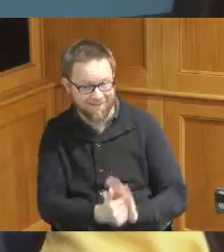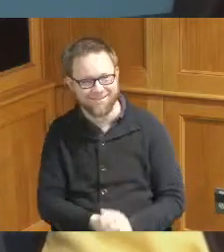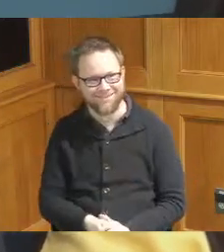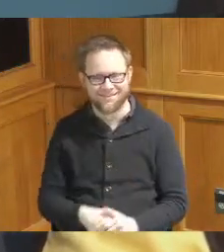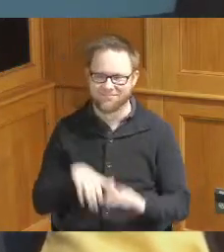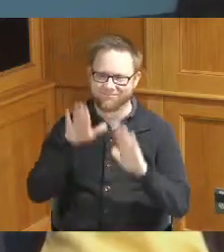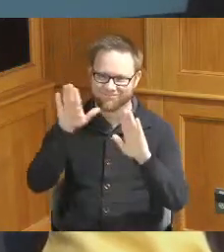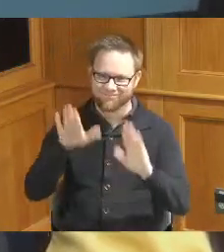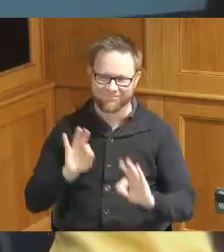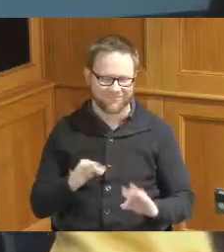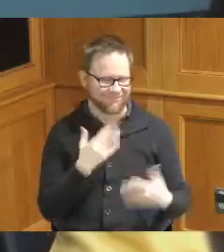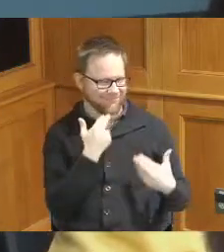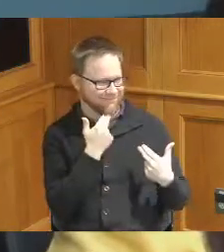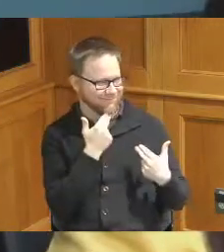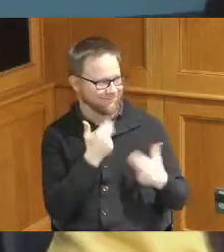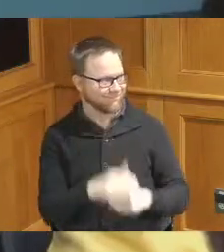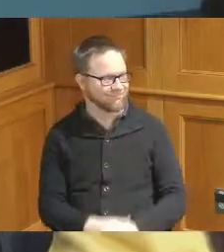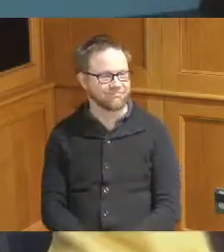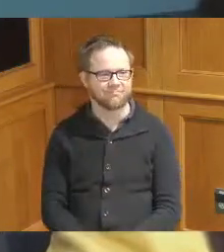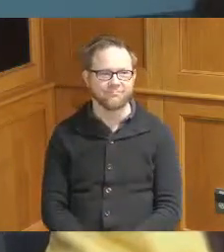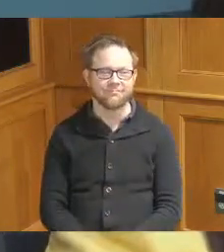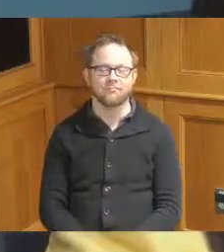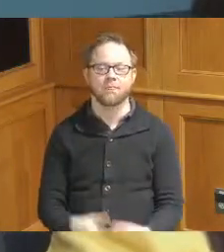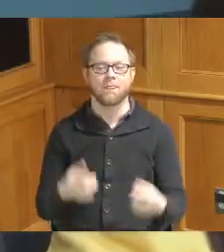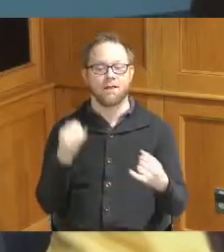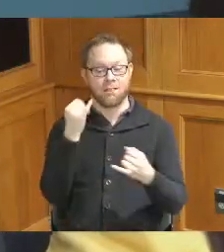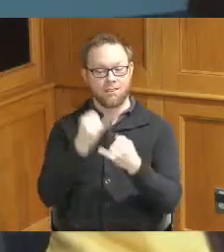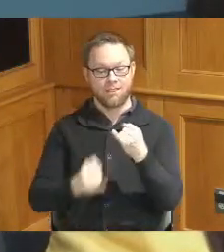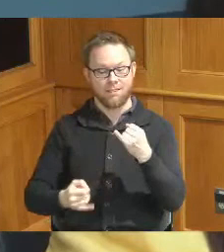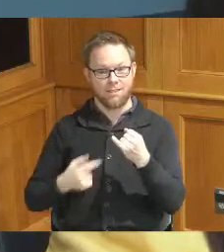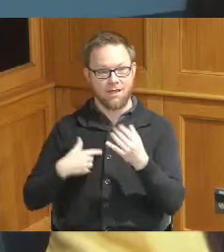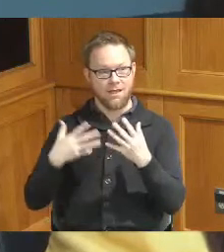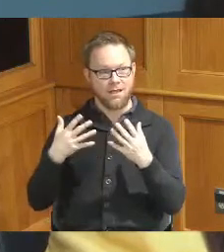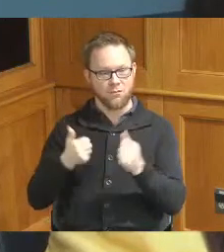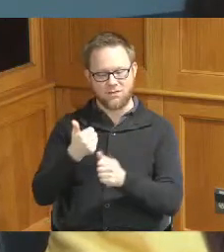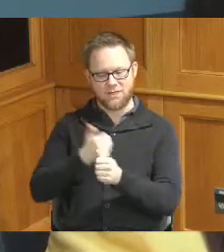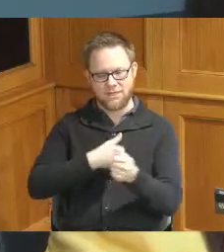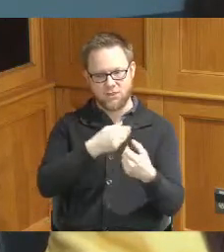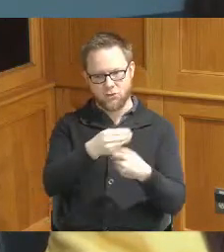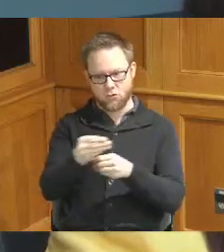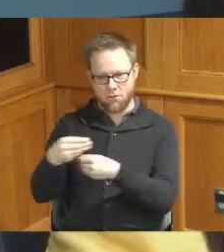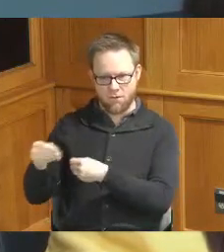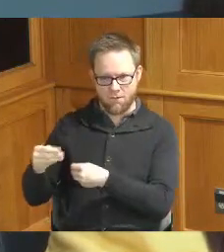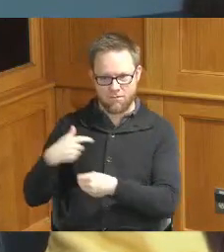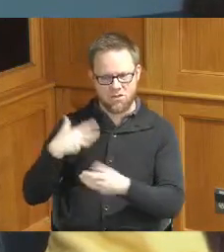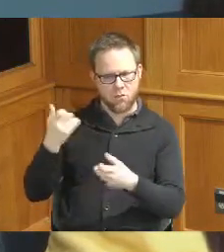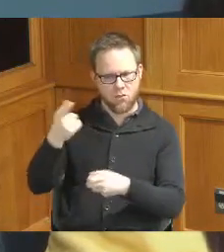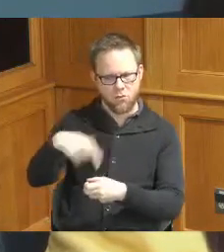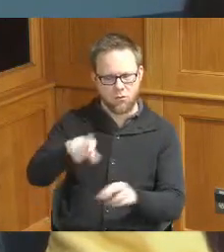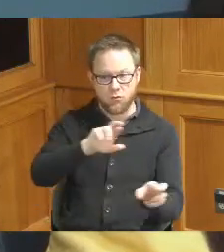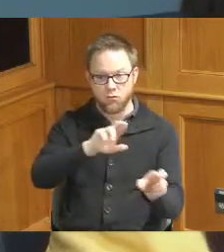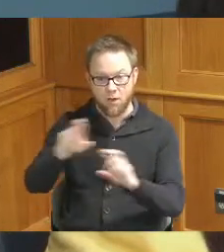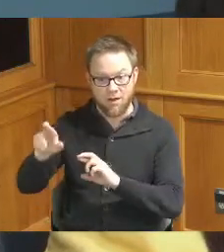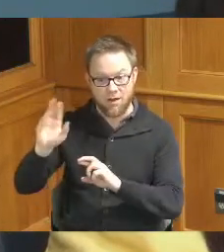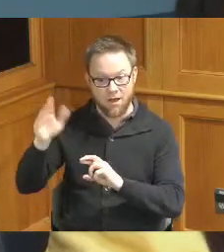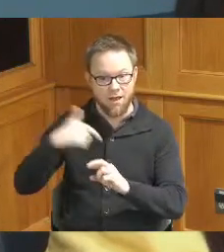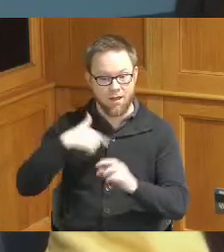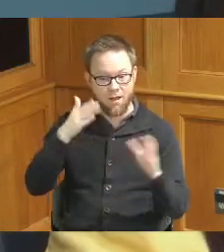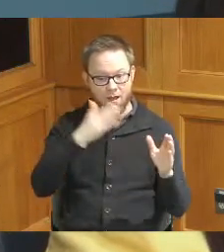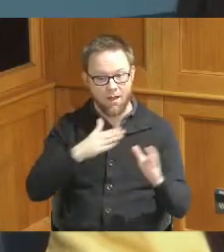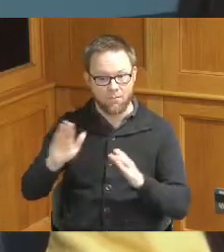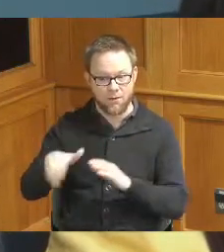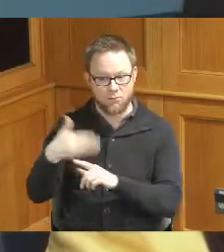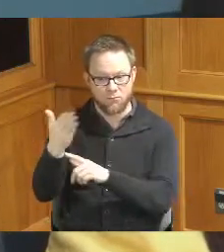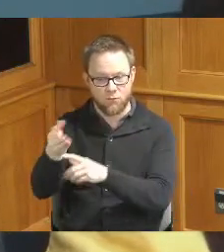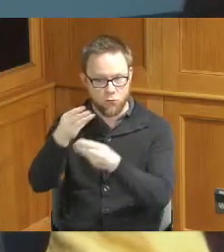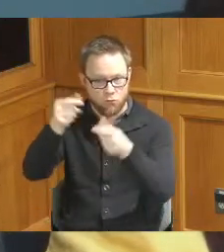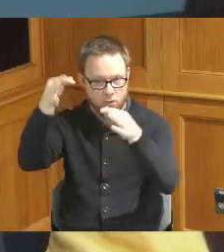yeah but lastly I want each office to be ready for a resolution supplemental resolution that my